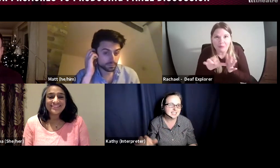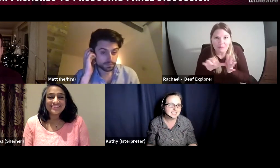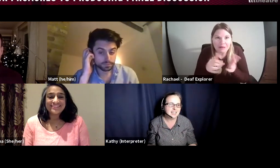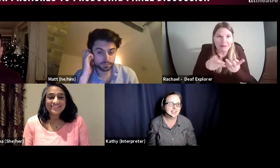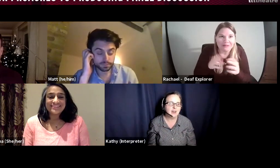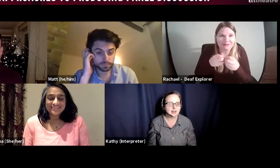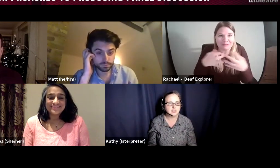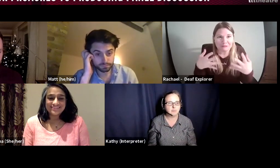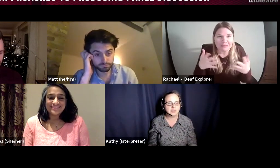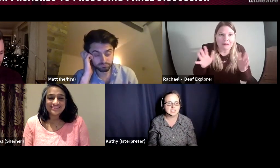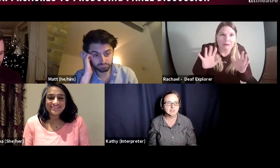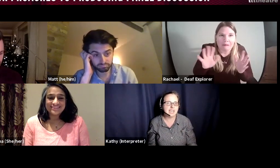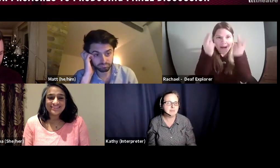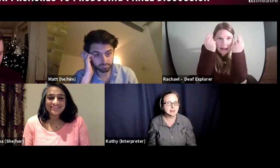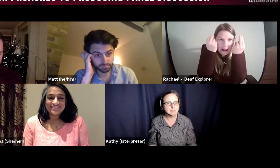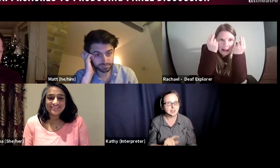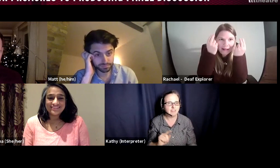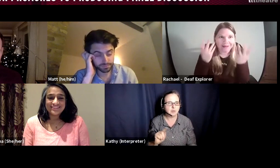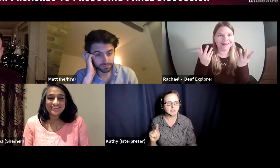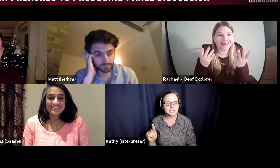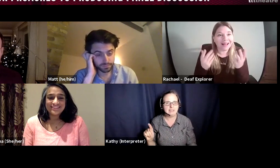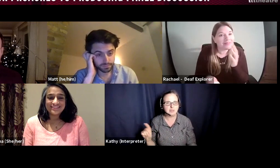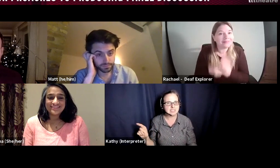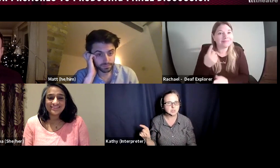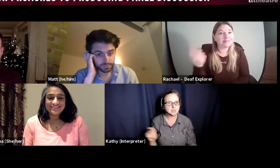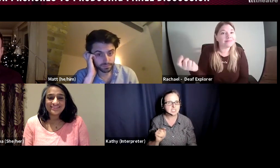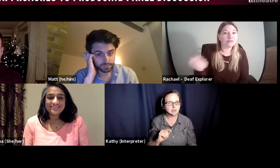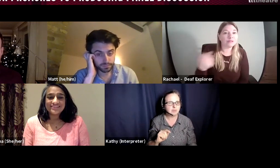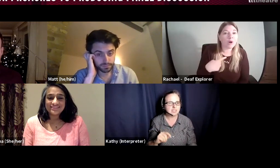it and I put this lovely e-mail, let me know if you agree with this or disagree with this and